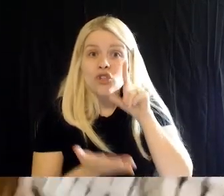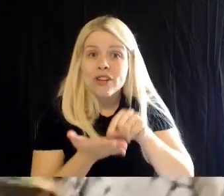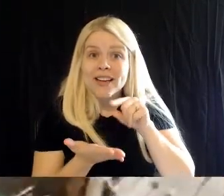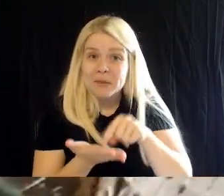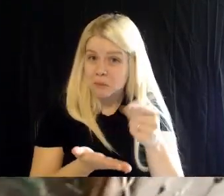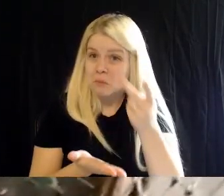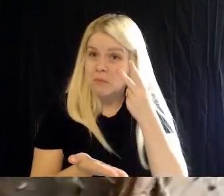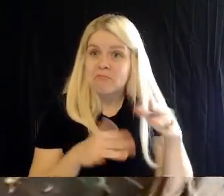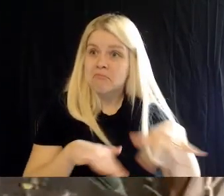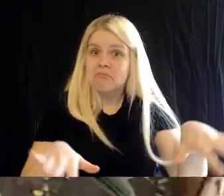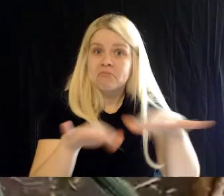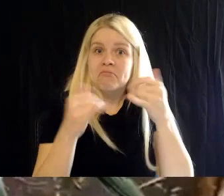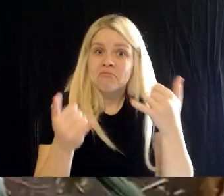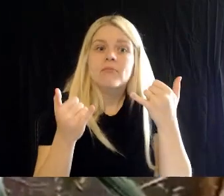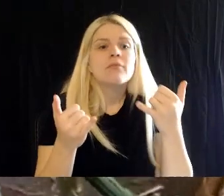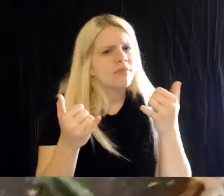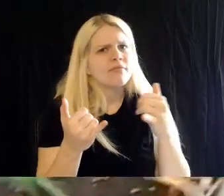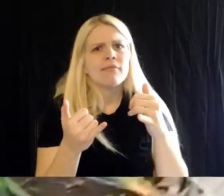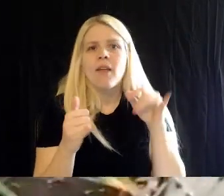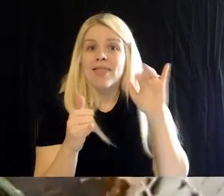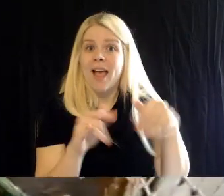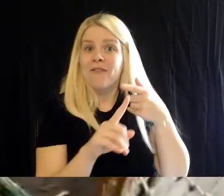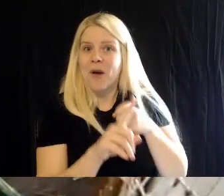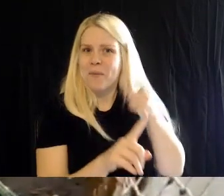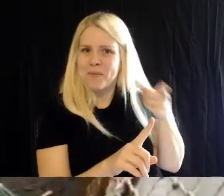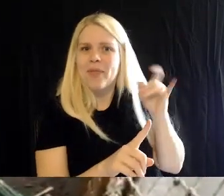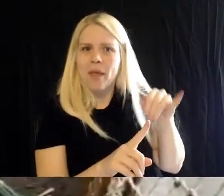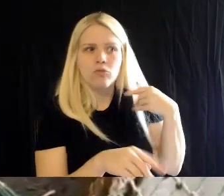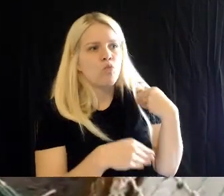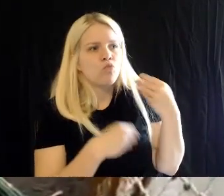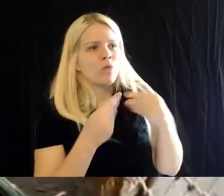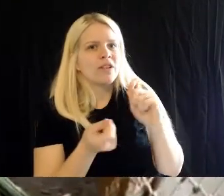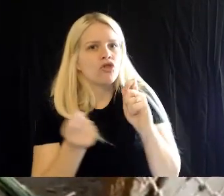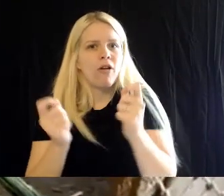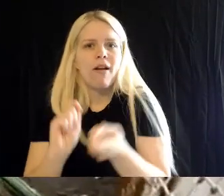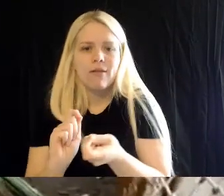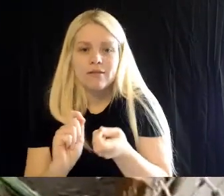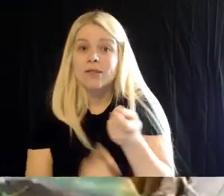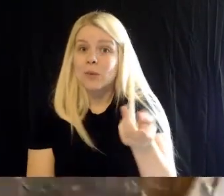Brad: Oh, I'll be darned. Britt: Yeah so, if they look very similar to chickens, that's